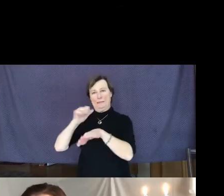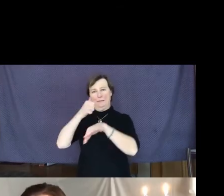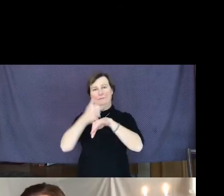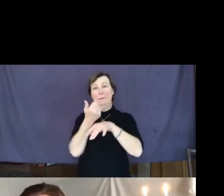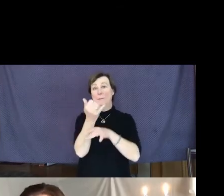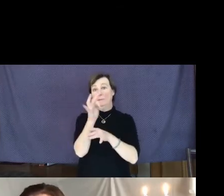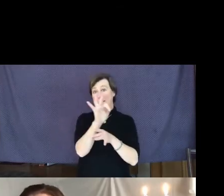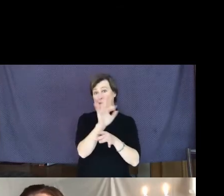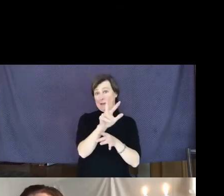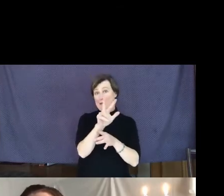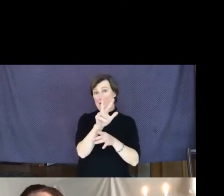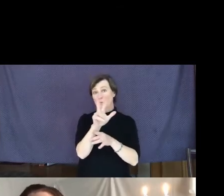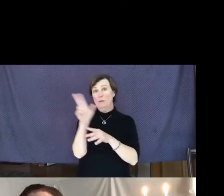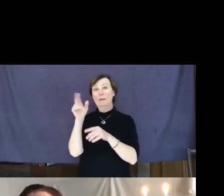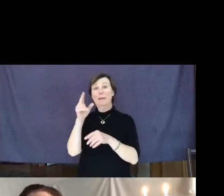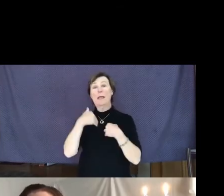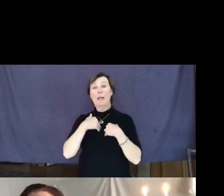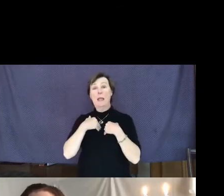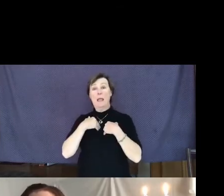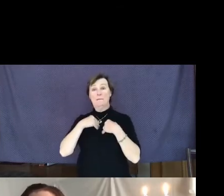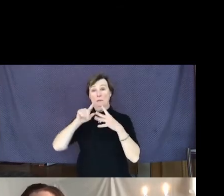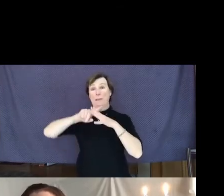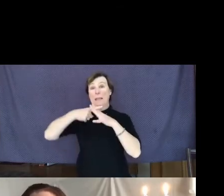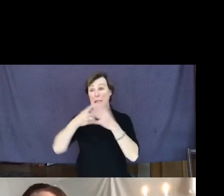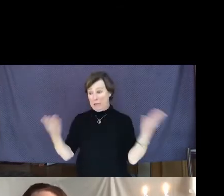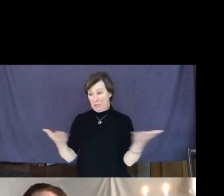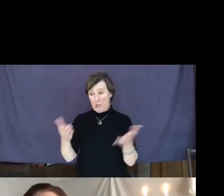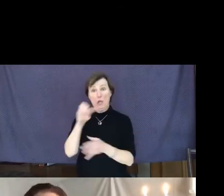Salem is dedicated to preserving and sharing